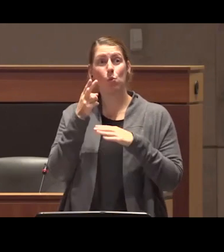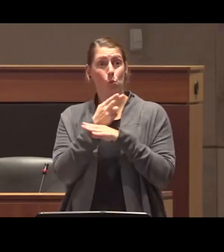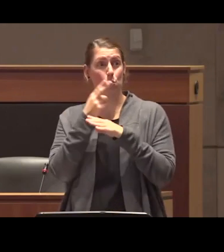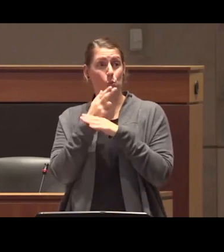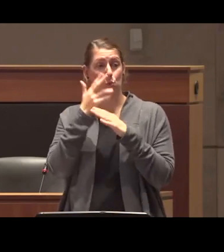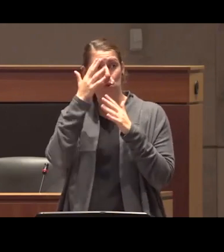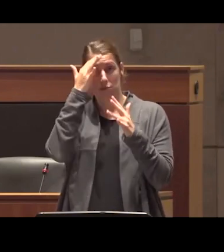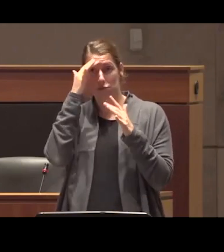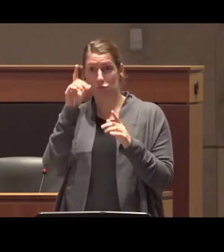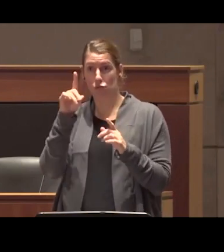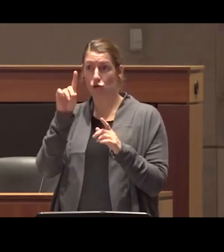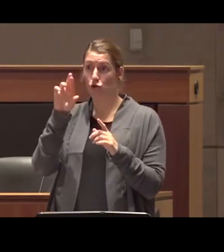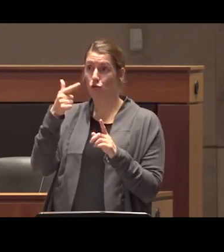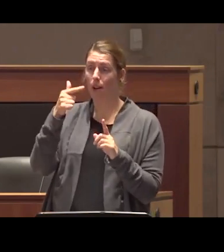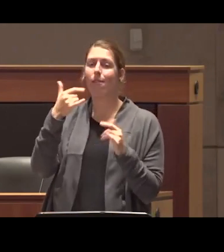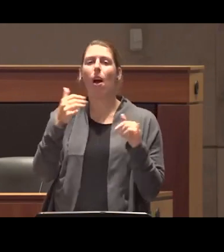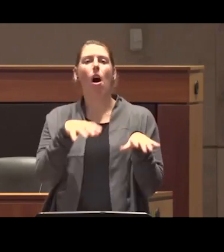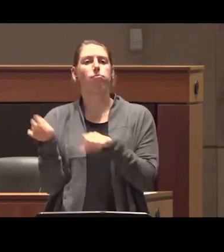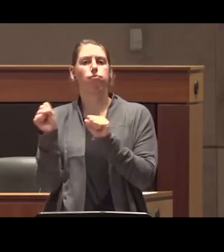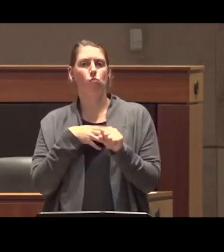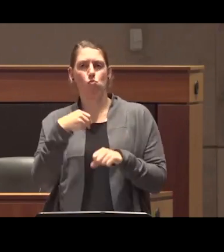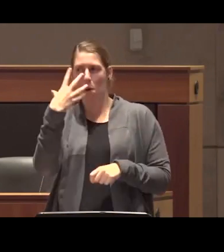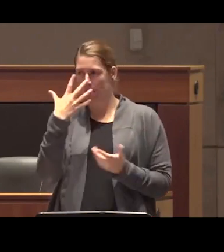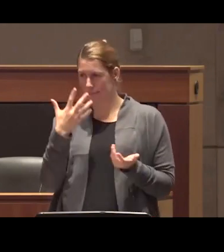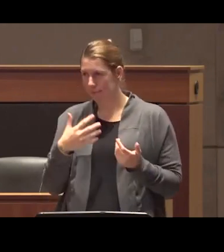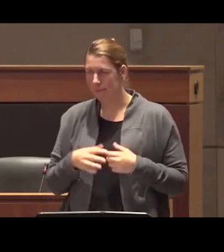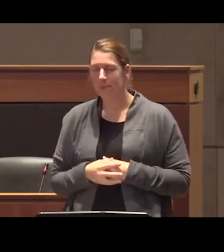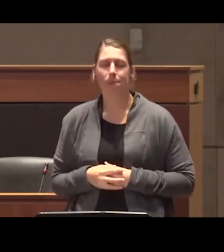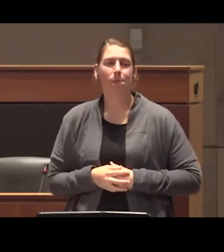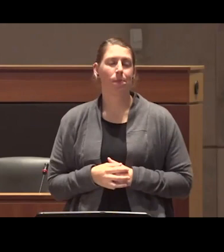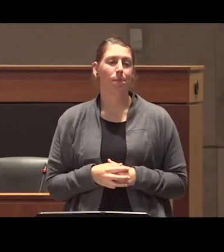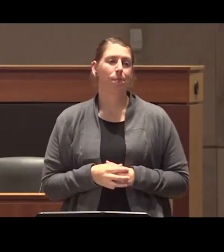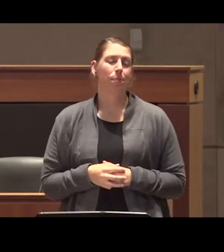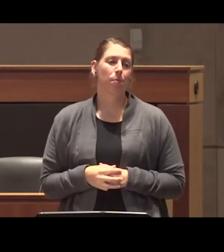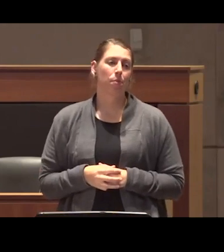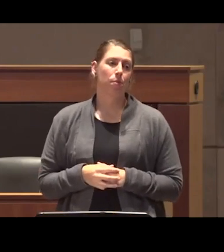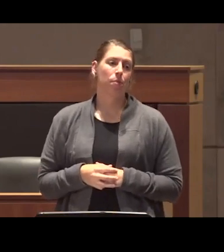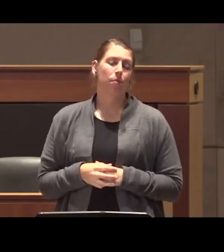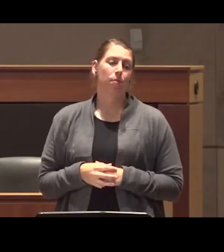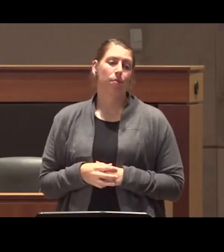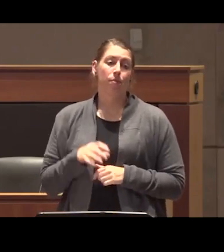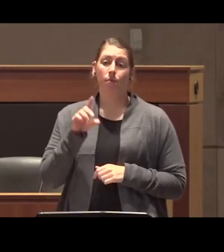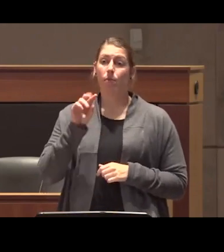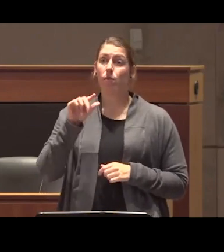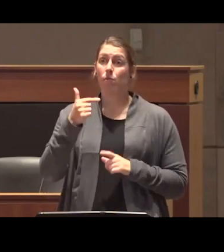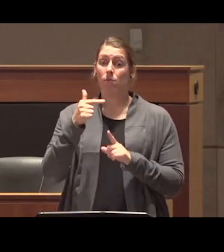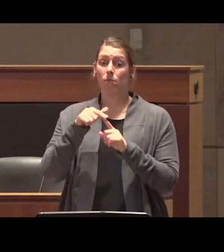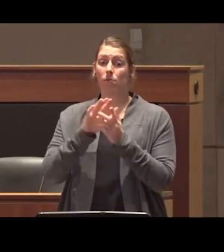again very white and when I say that proponents of psychedelic legalization tend to evoke these